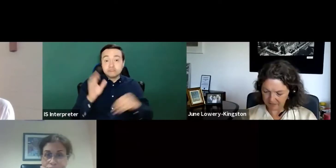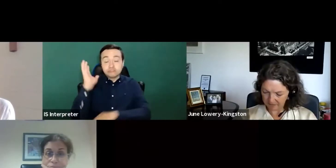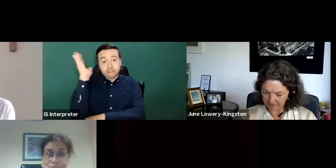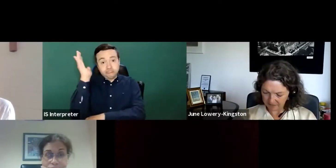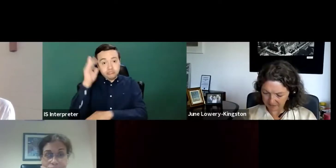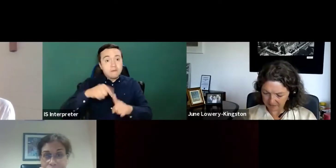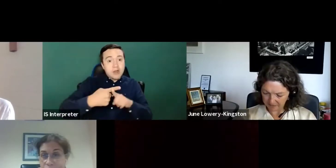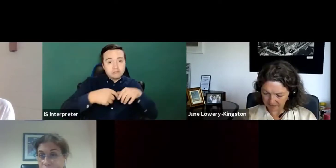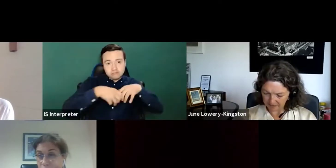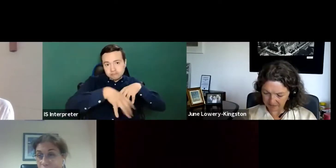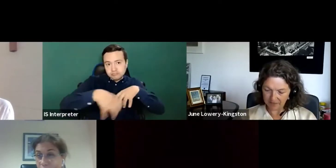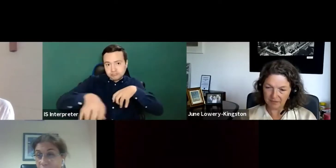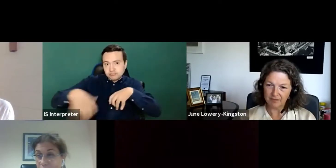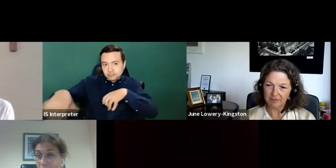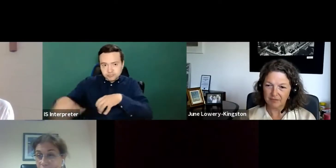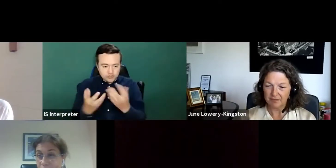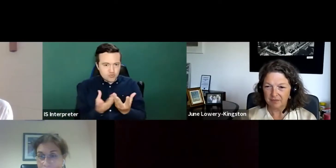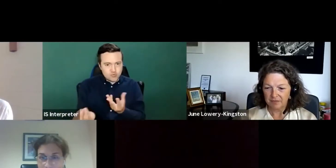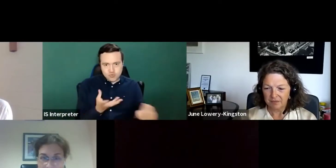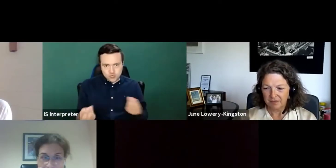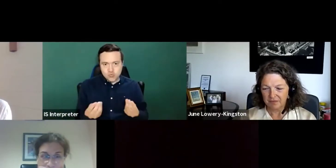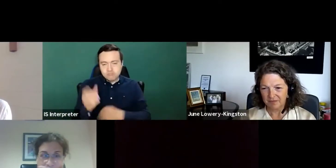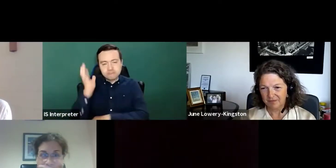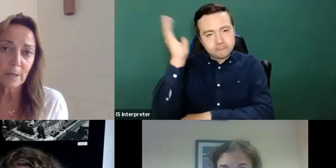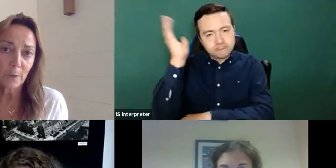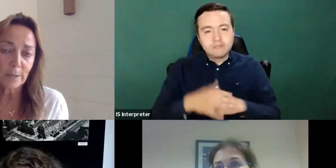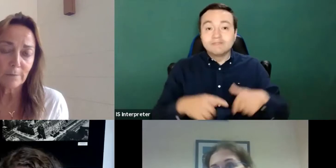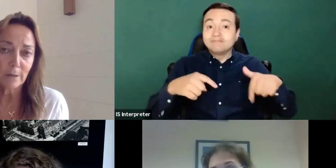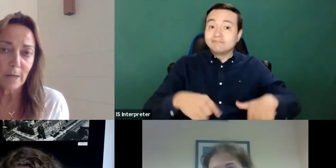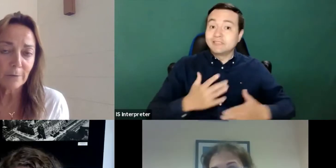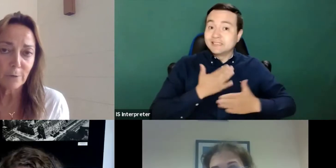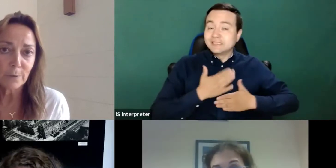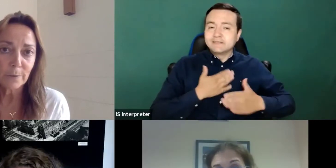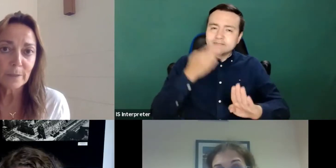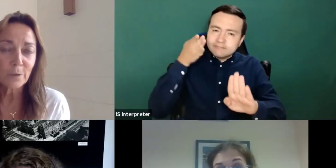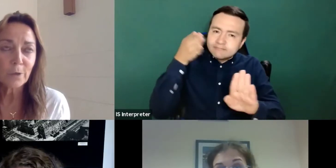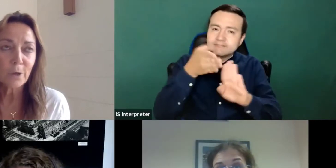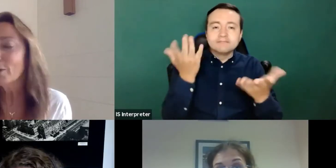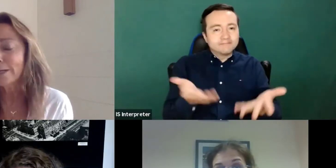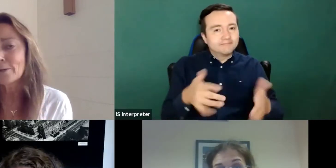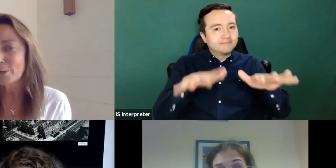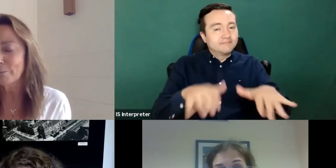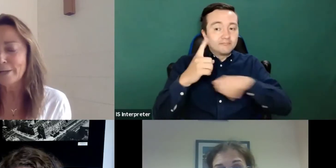So the celebrations of the web accessibility directive anniversary is not only champagne,